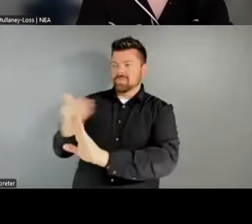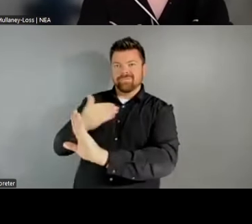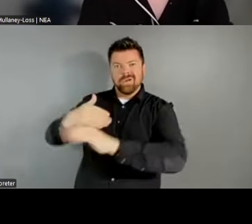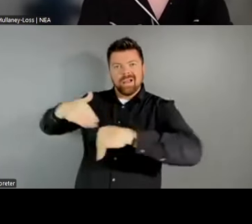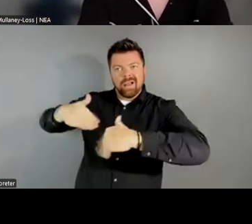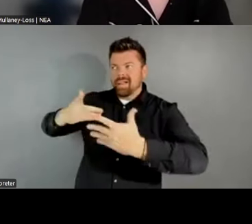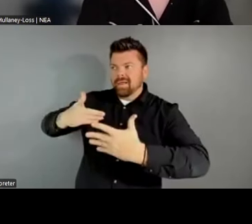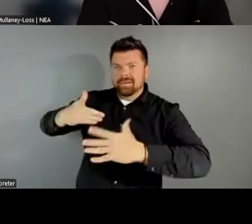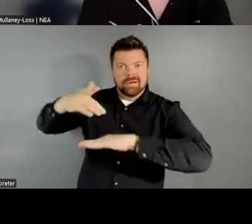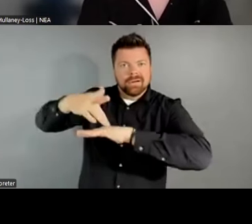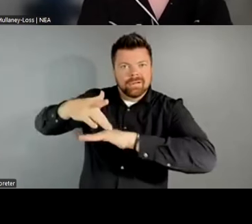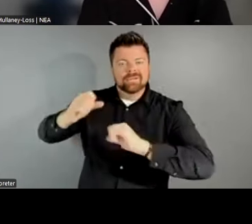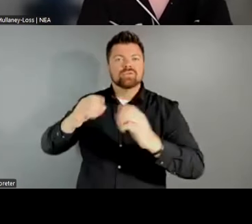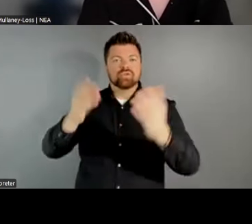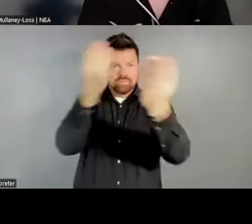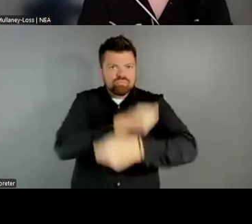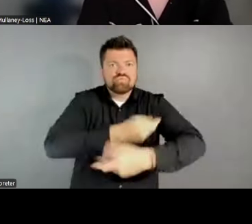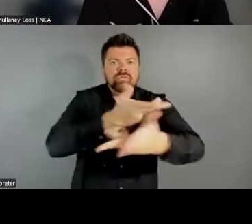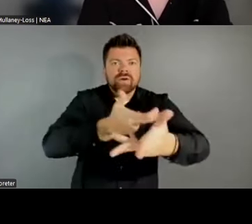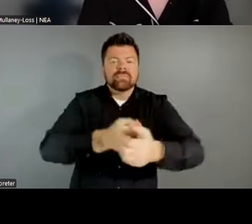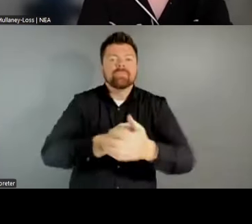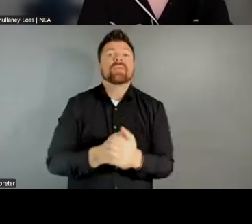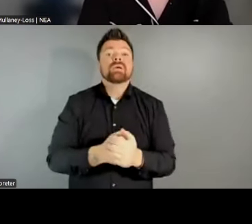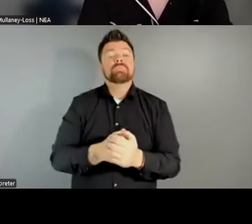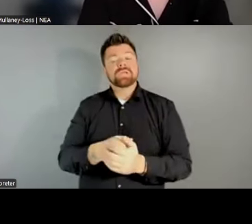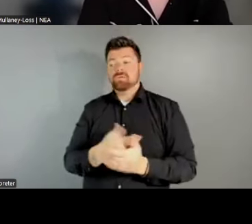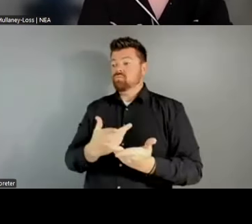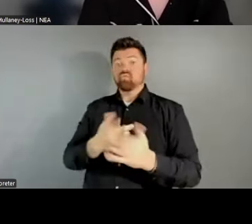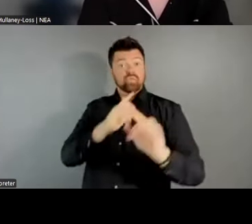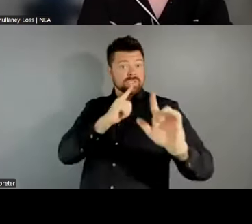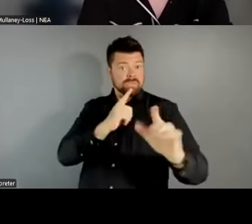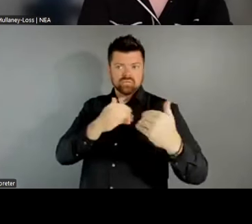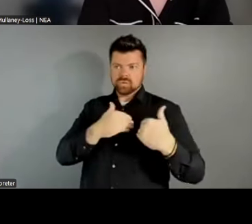again, being responsive to those areas of similarity and uniquely responding to areas